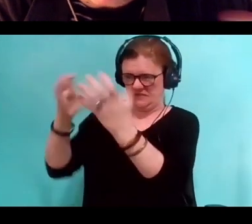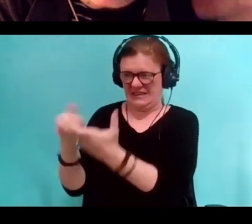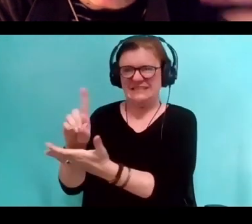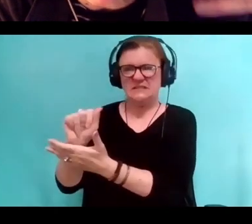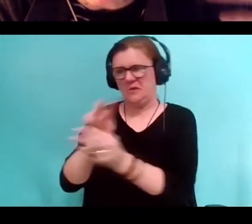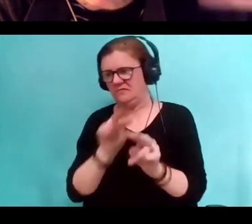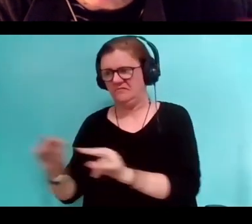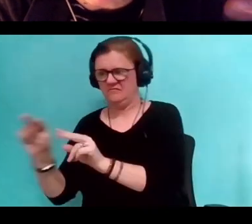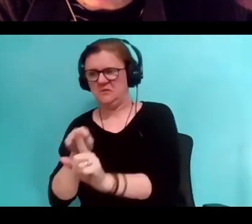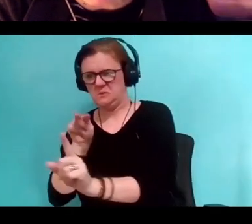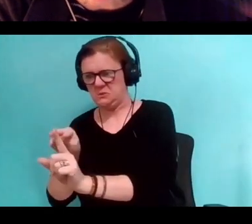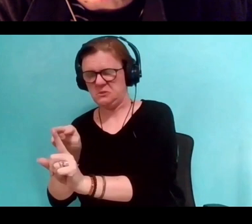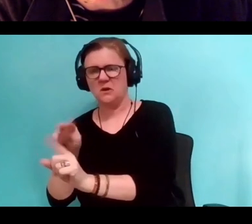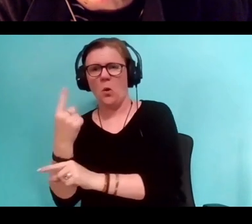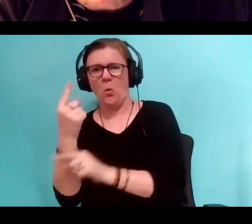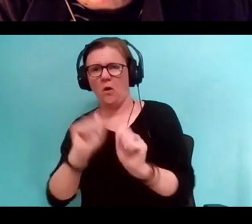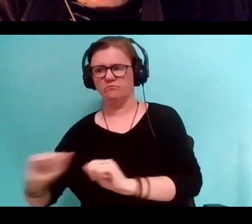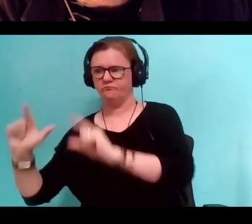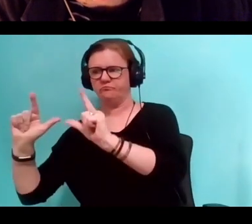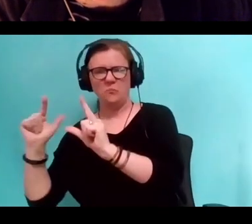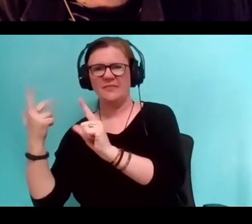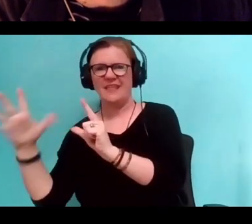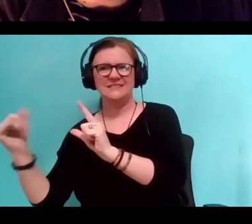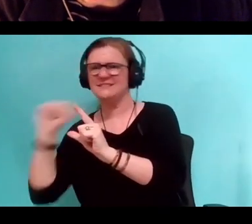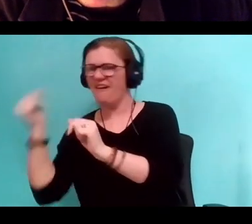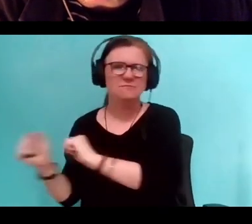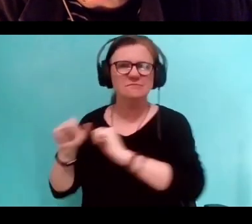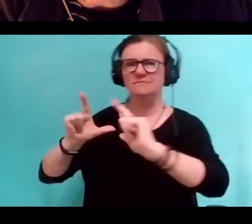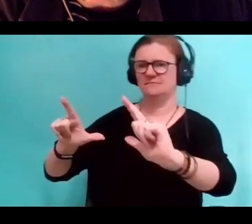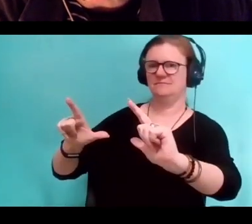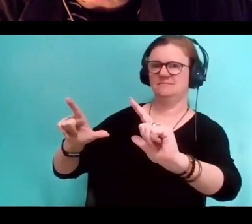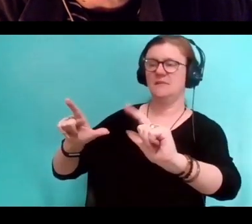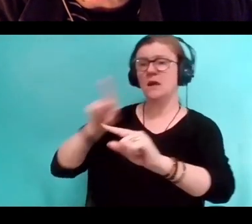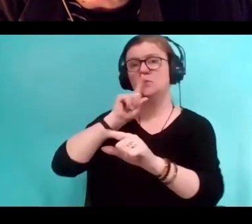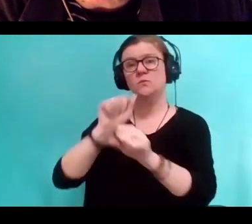the one I know nothing about being autism. They have a vested interest in believing